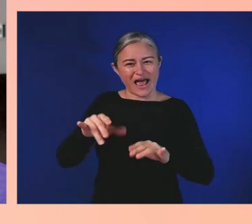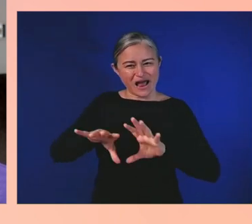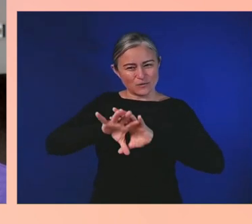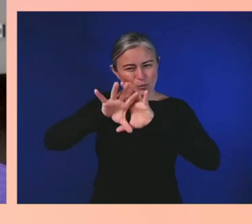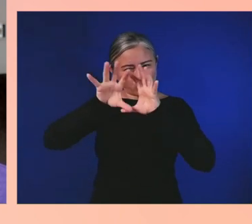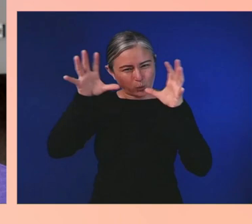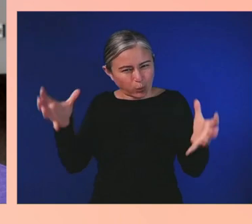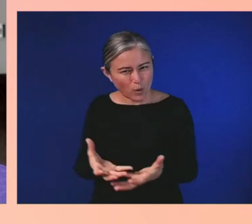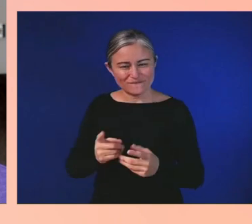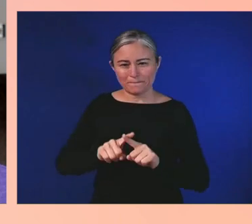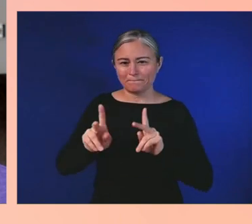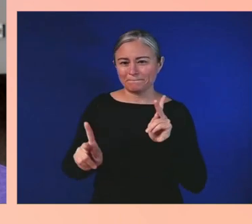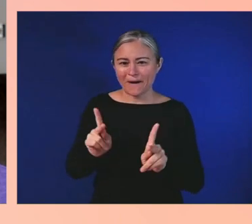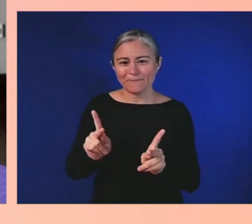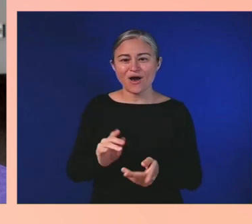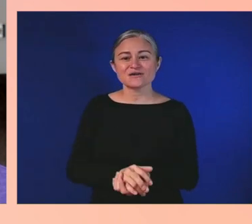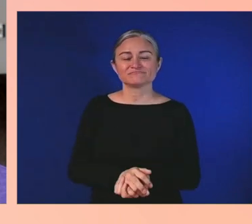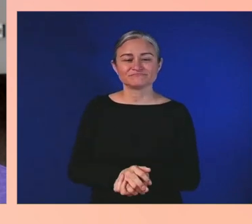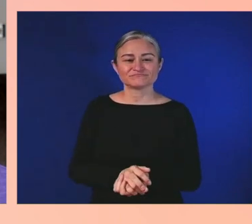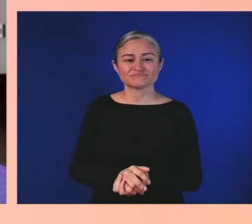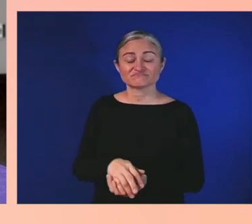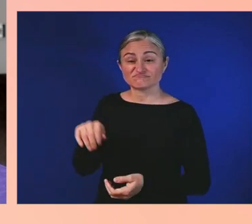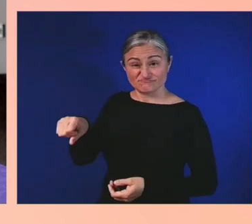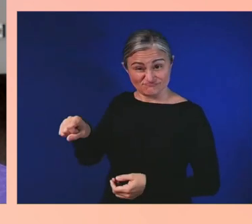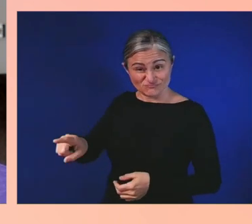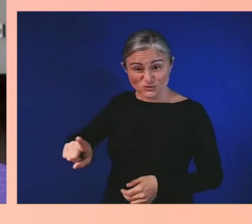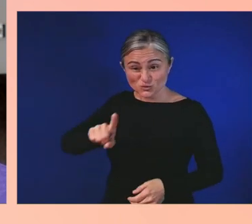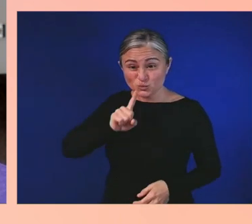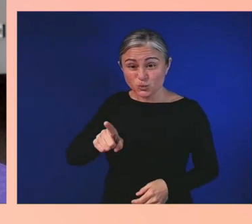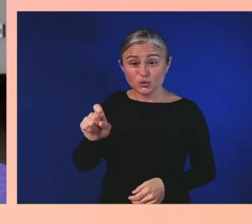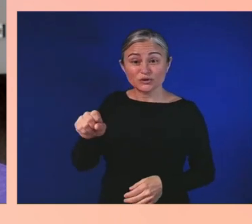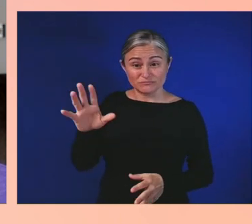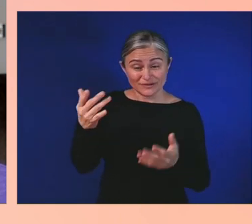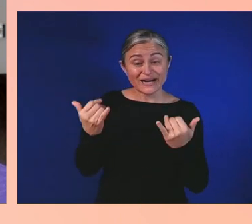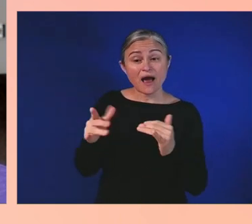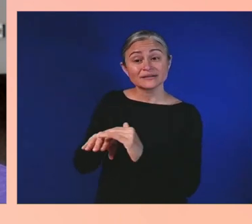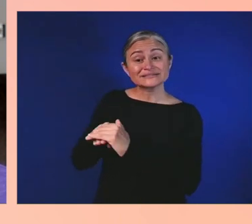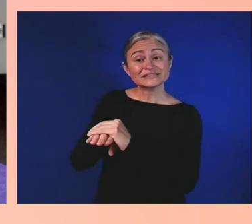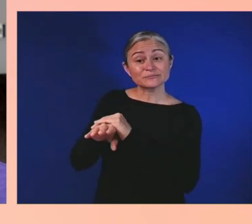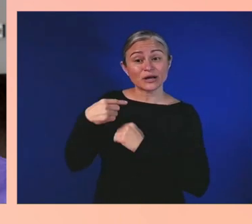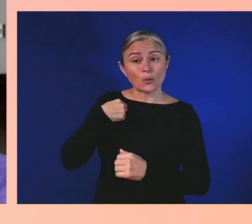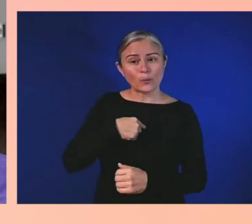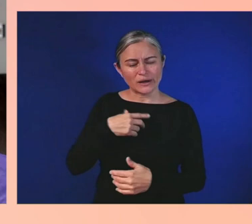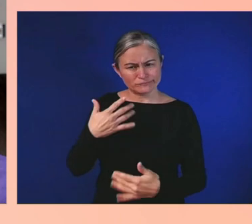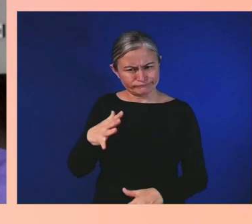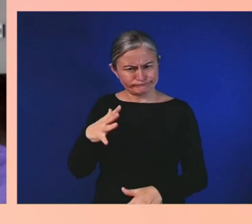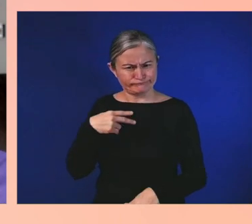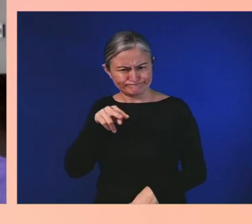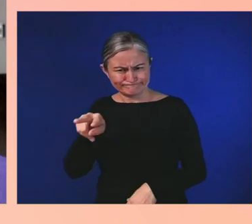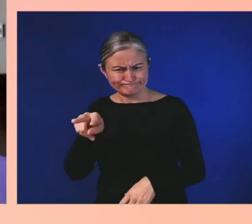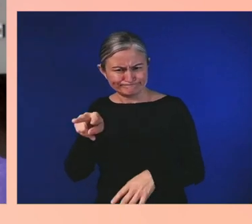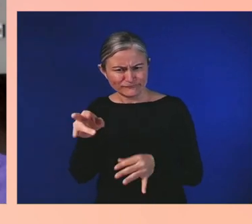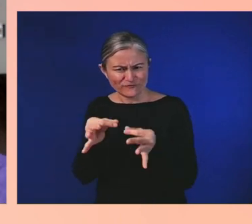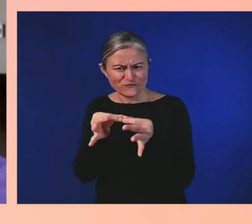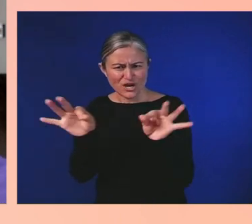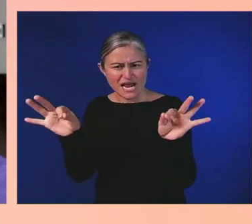in accessibility, we hear this phrase; we say, "Nothing about us without us." I know you heard that a little bit in